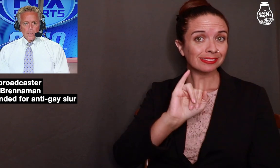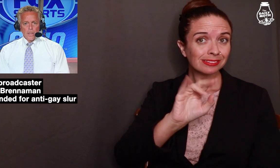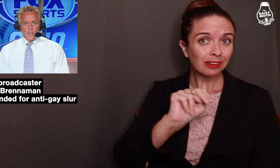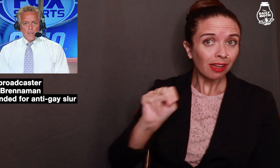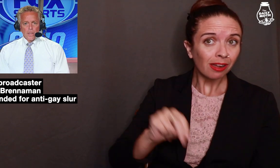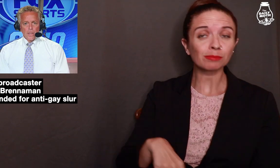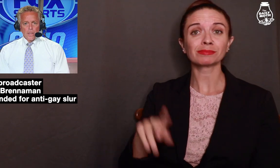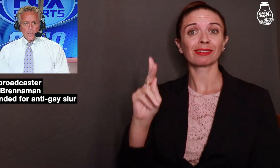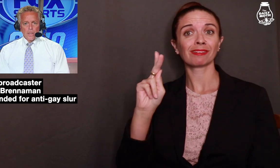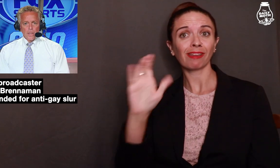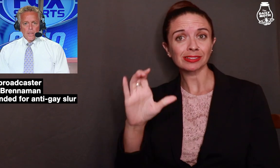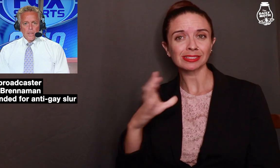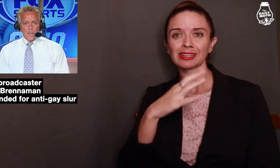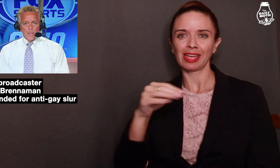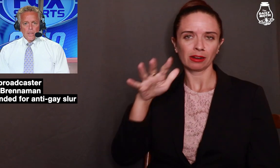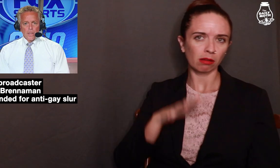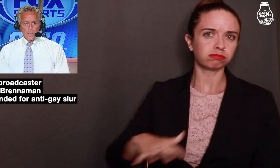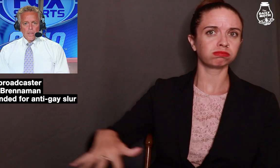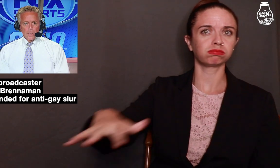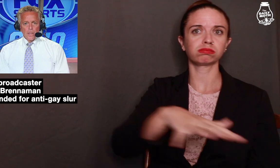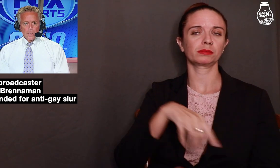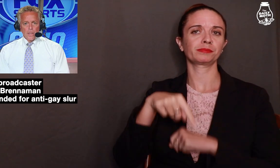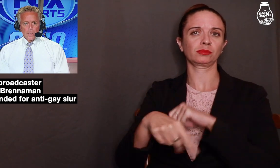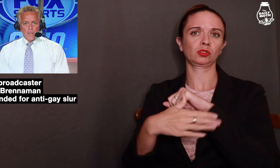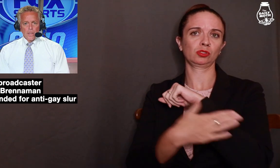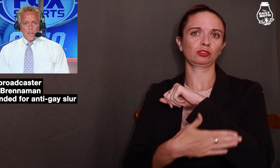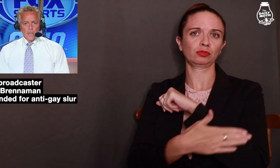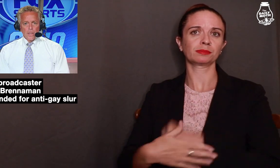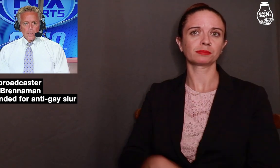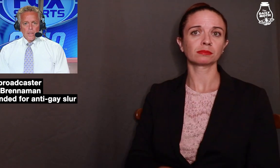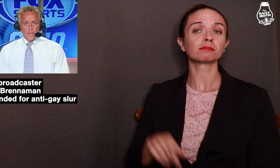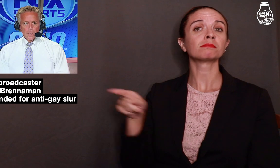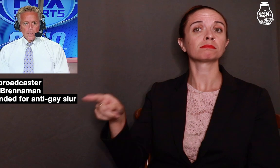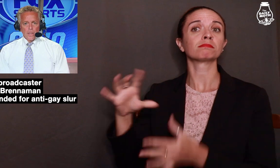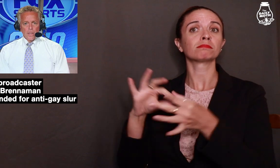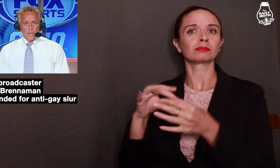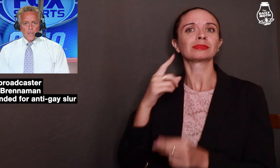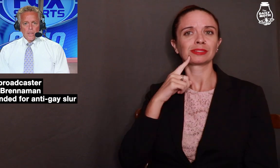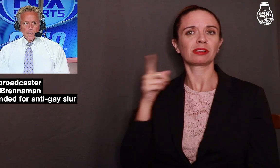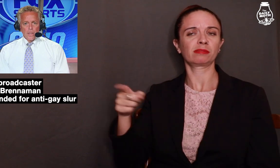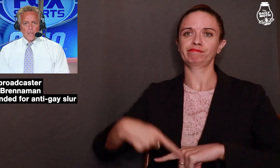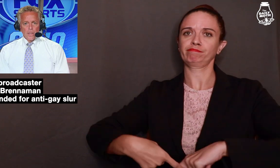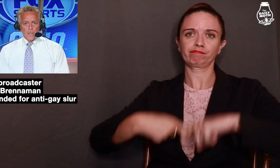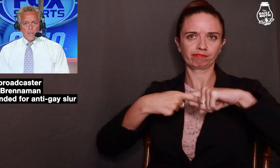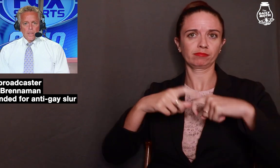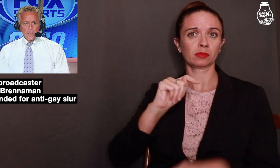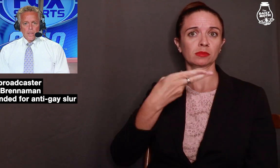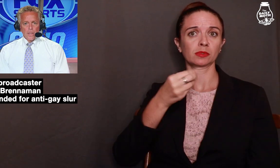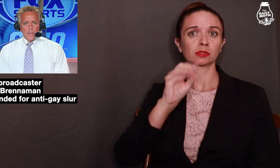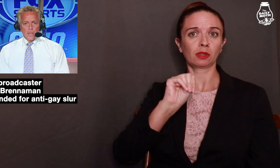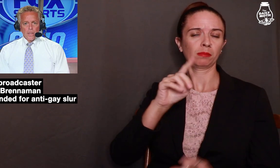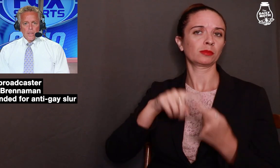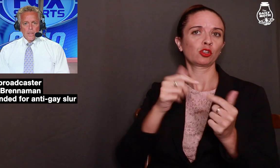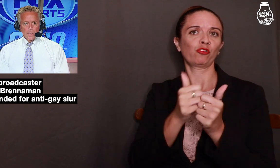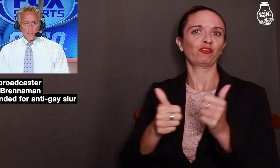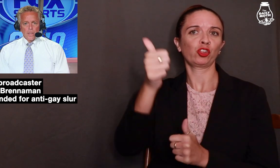Cincinnati and Kansas City, and all across this country. They said that they have suspended Thom until